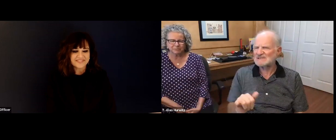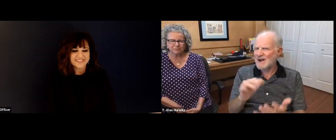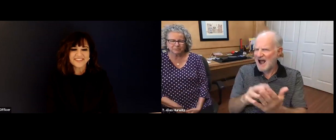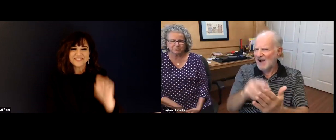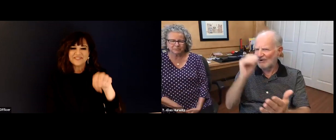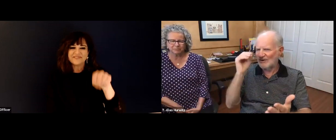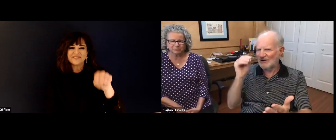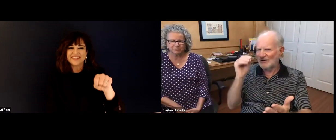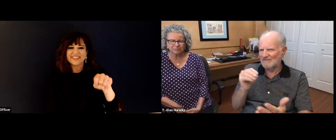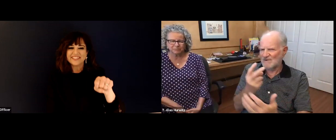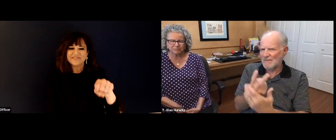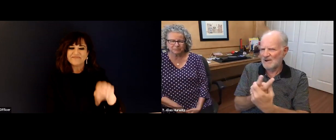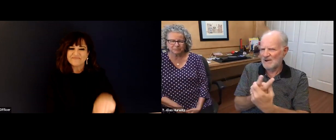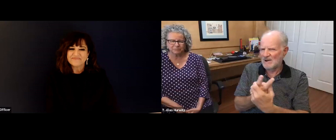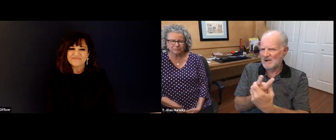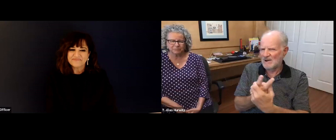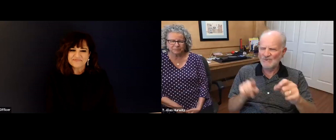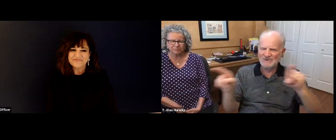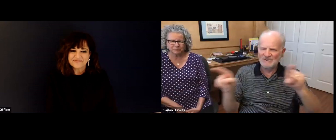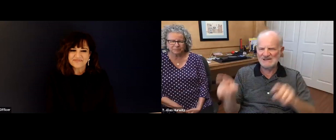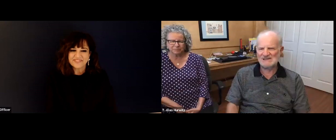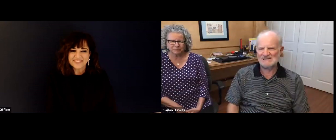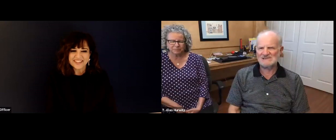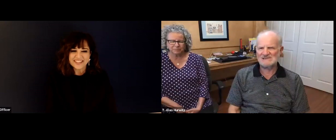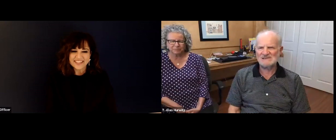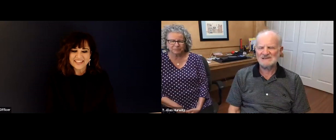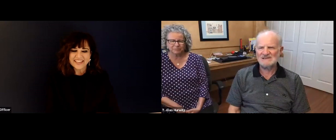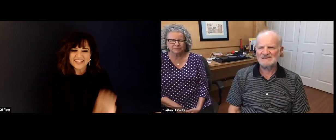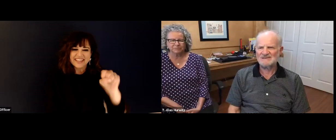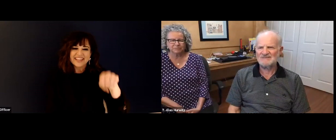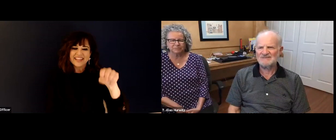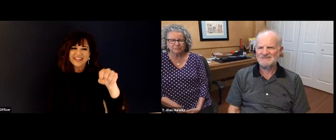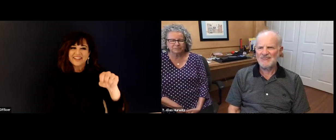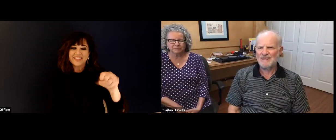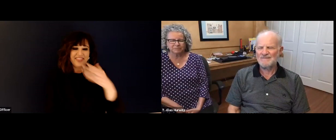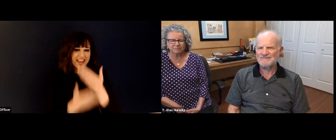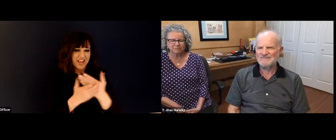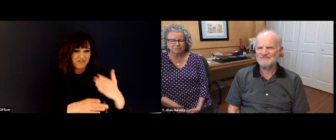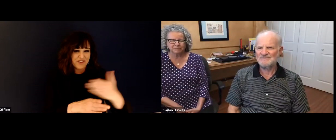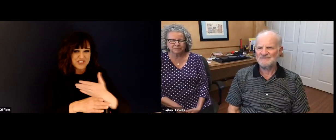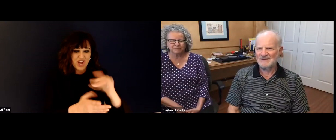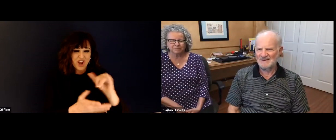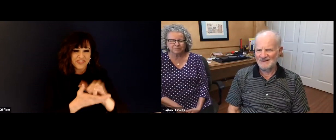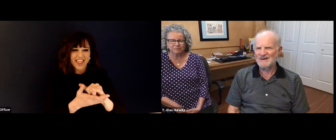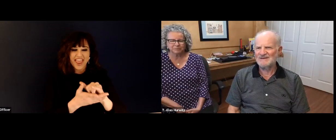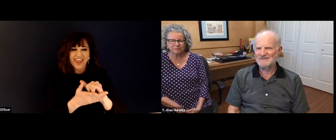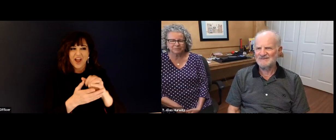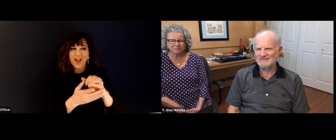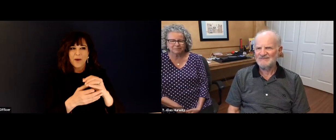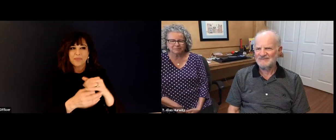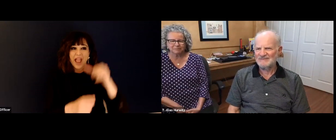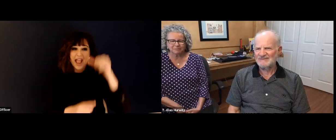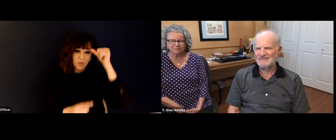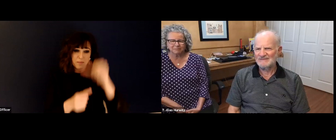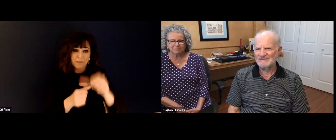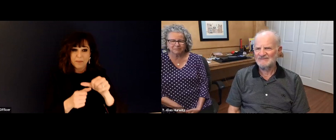Gallaudet College, Gallaudet University is that later became it's just like any other university. So that was a lesson